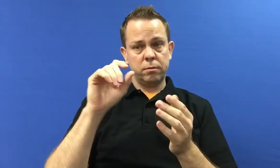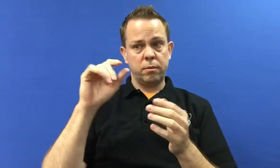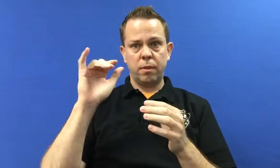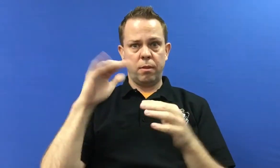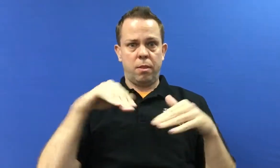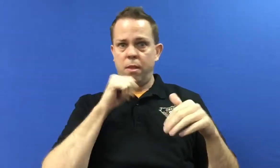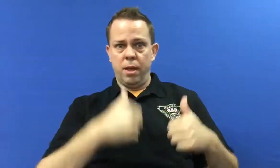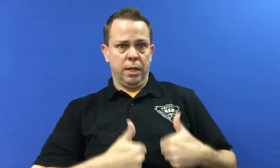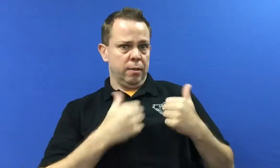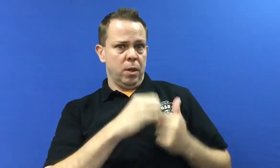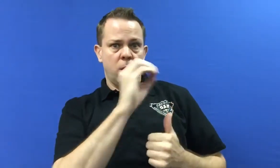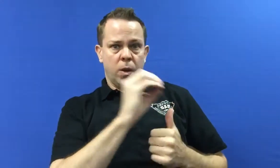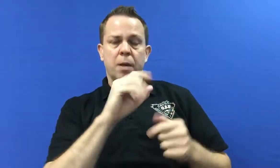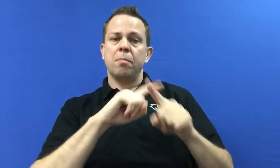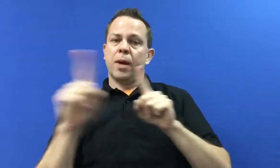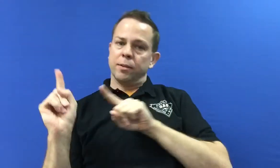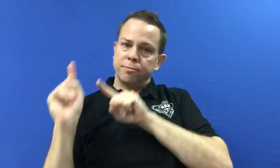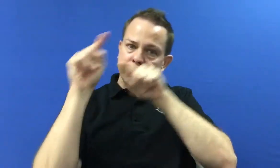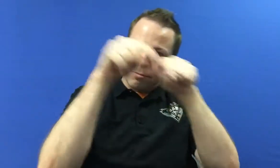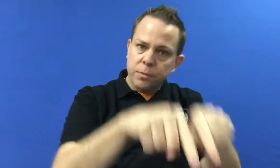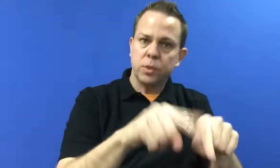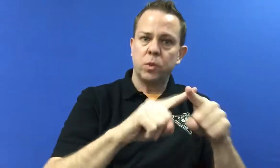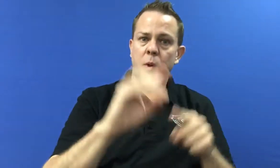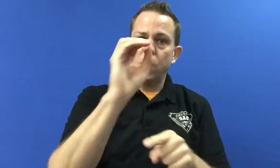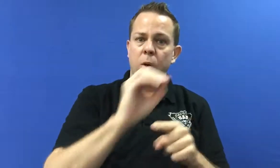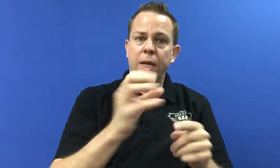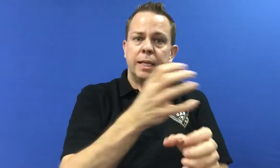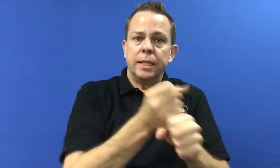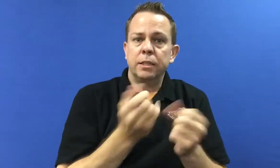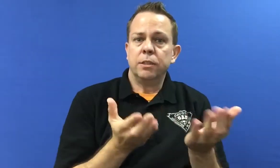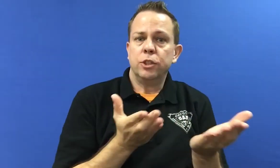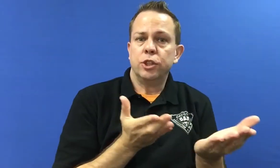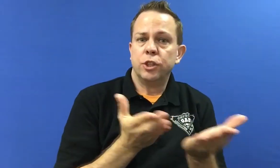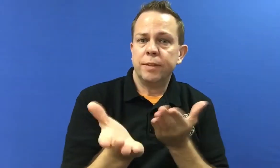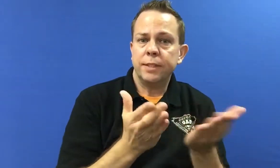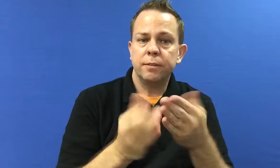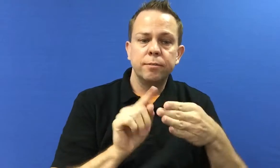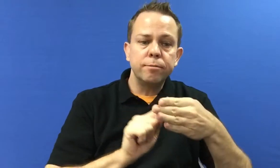or even if you have not yet lived in Oregon but if you have visited Oregon to get services.